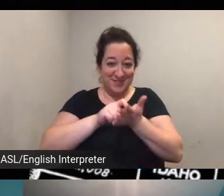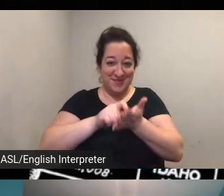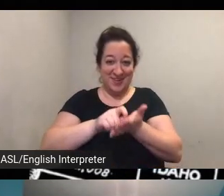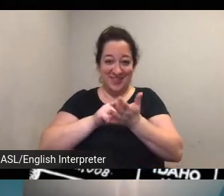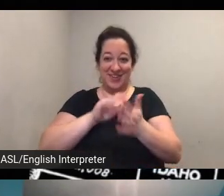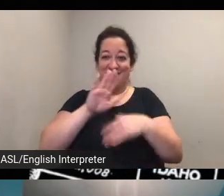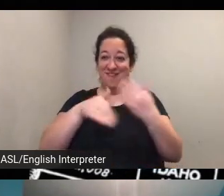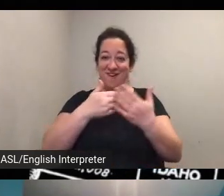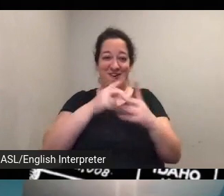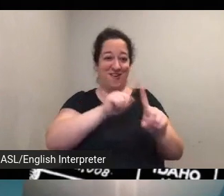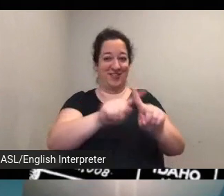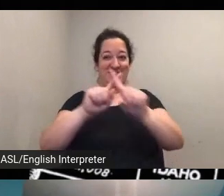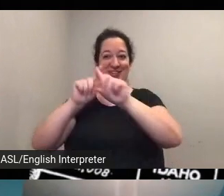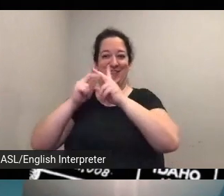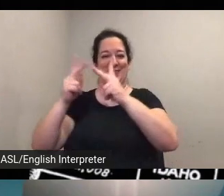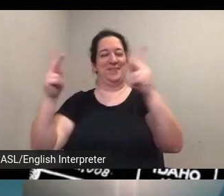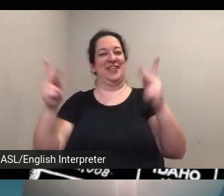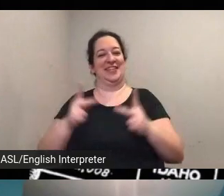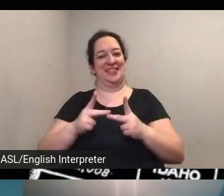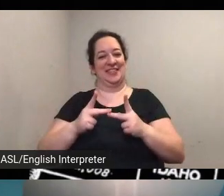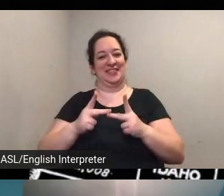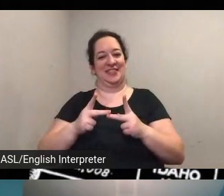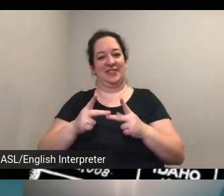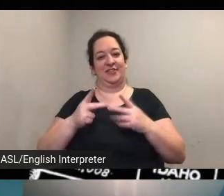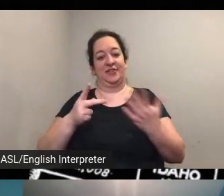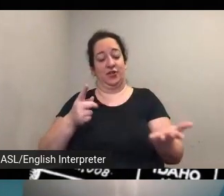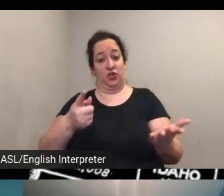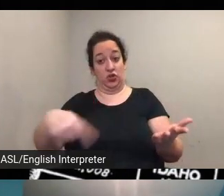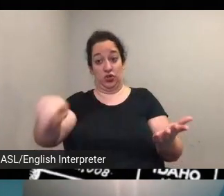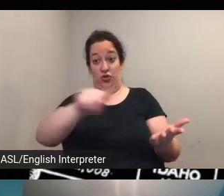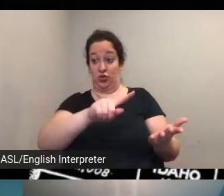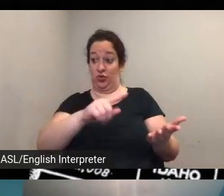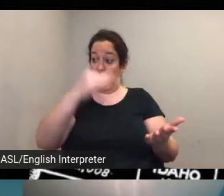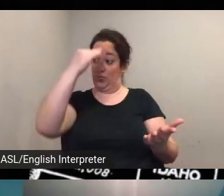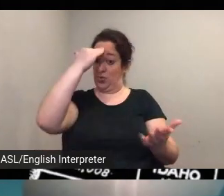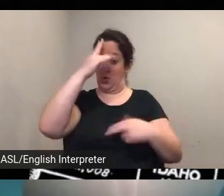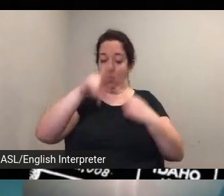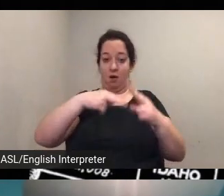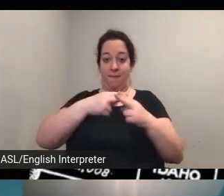places uh are there resources that